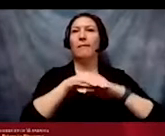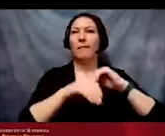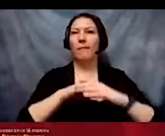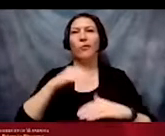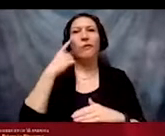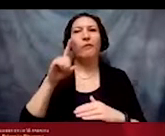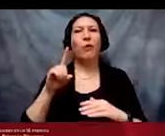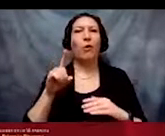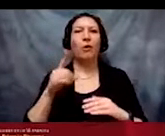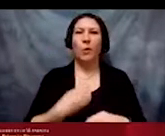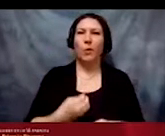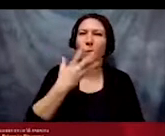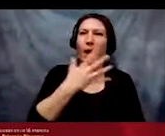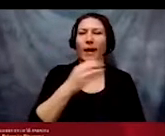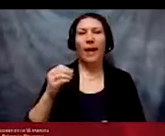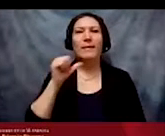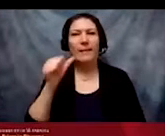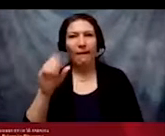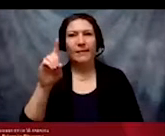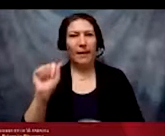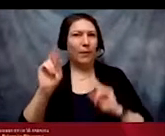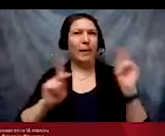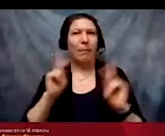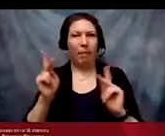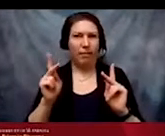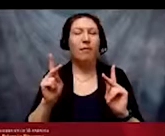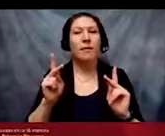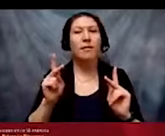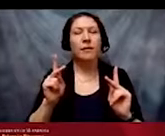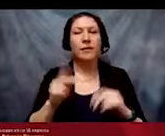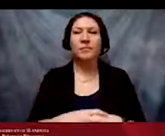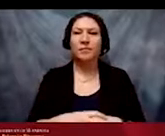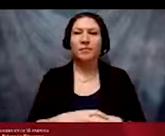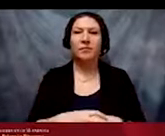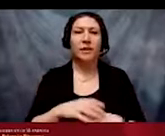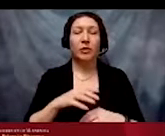of white and non disabled people over efforts